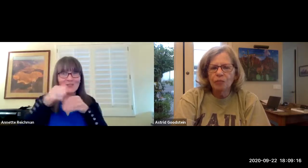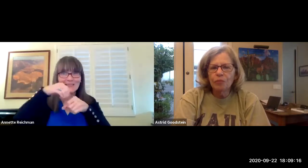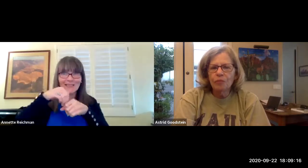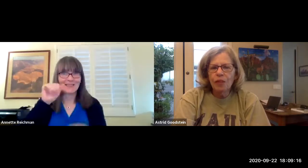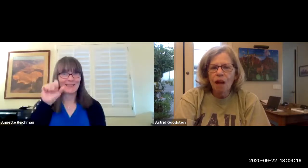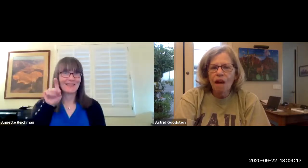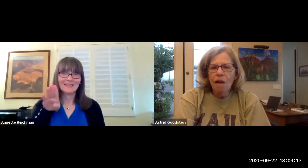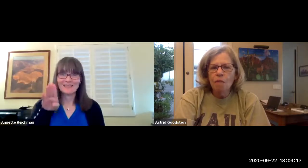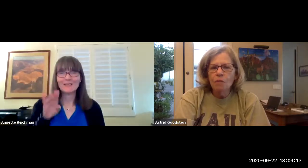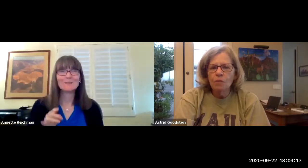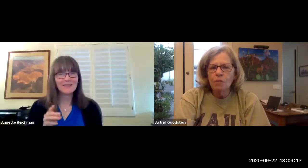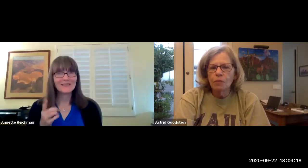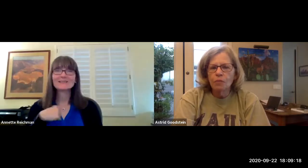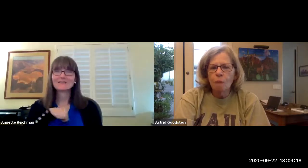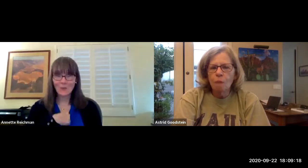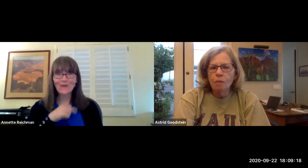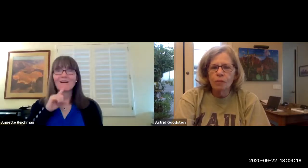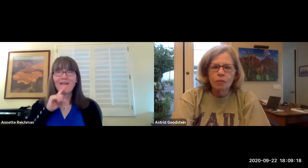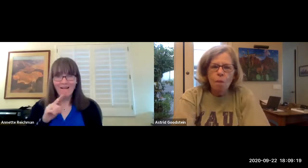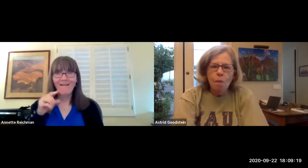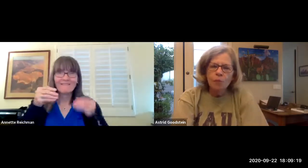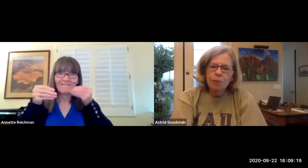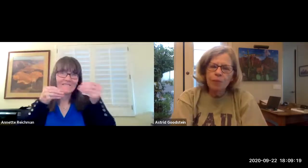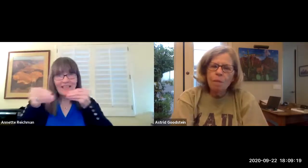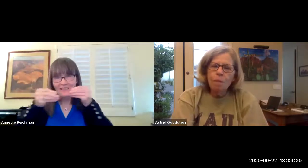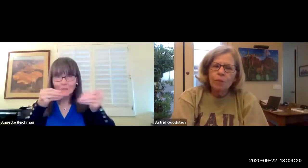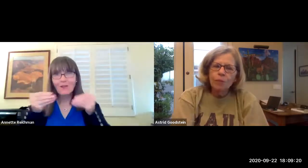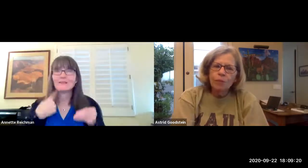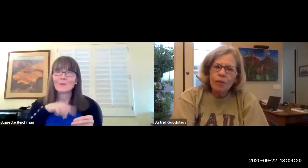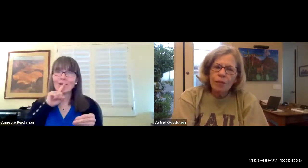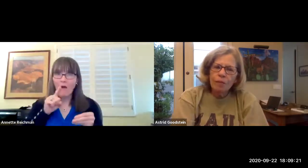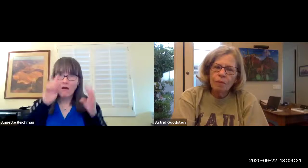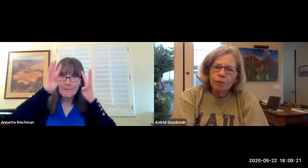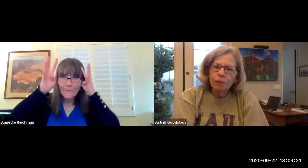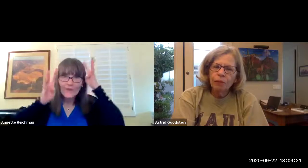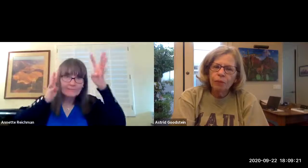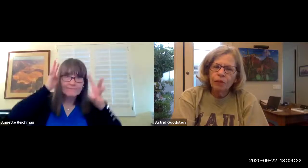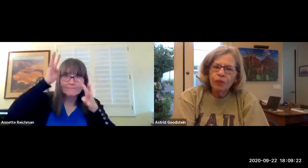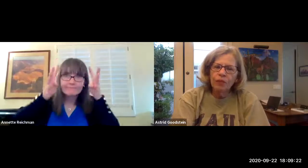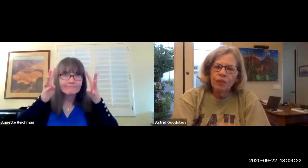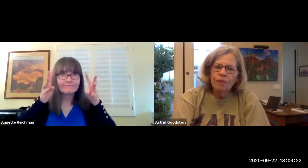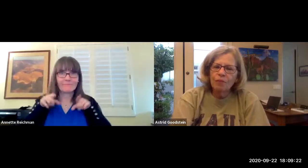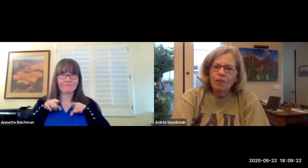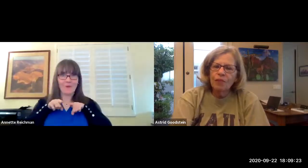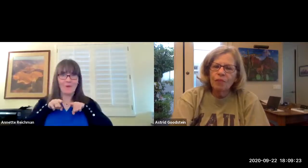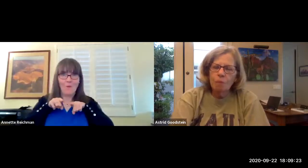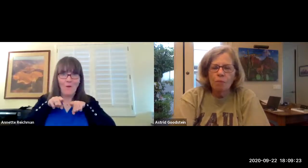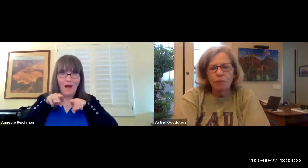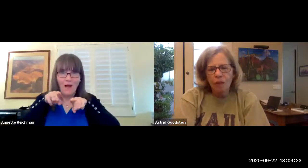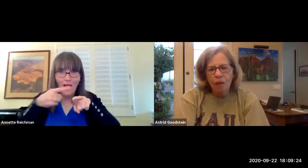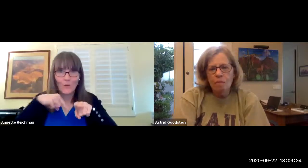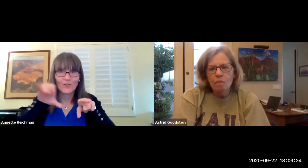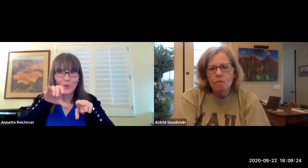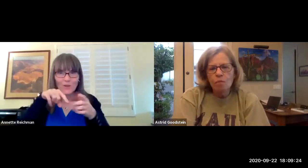just an awesome team lead within asdb